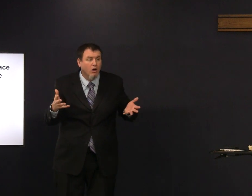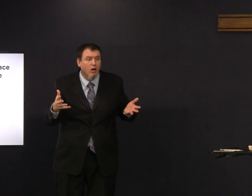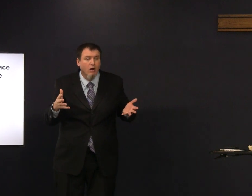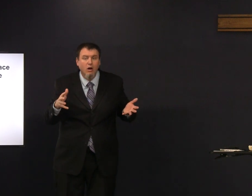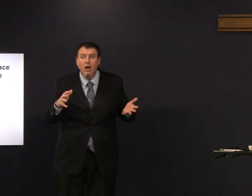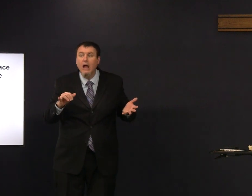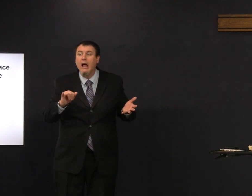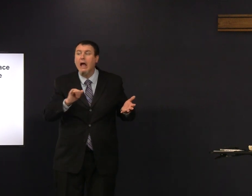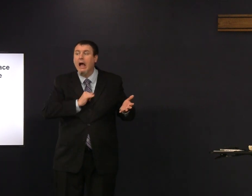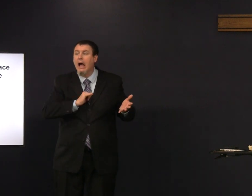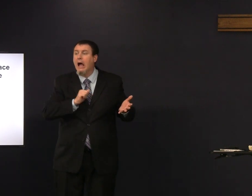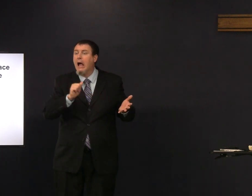or